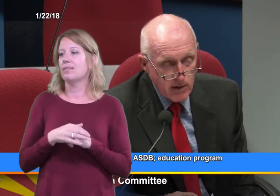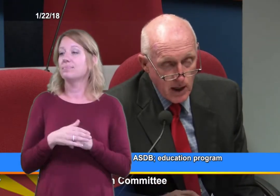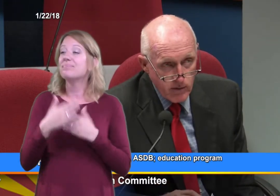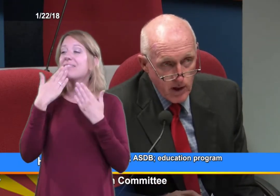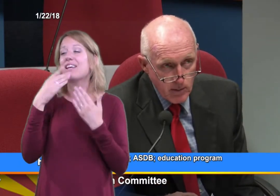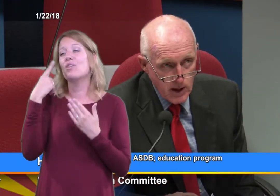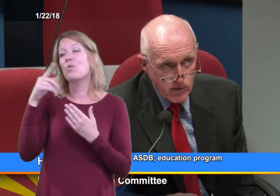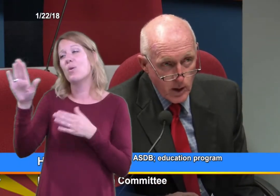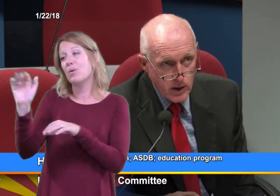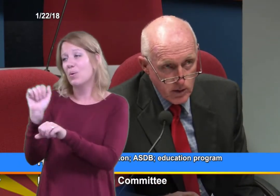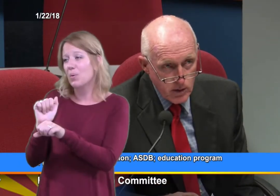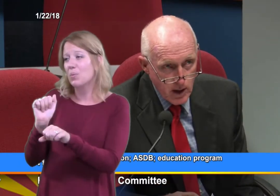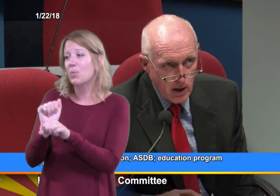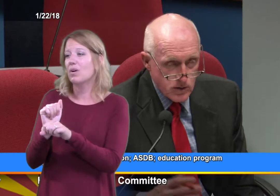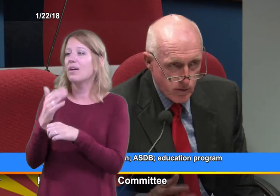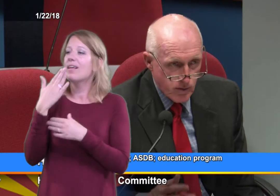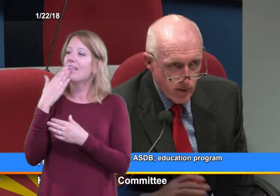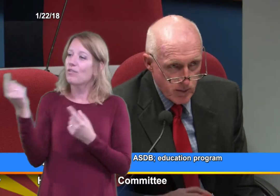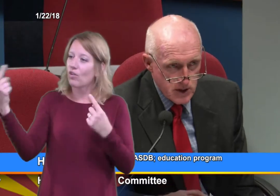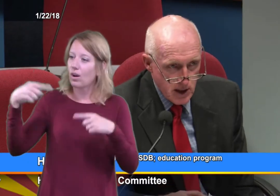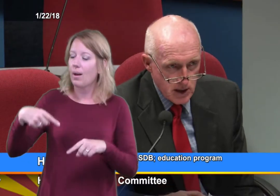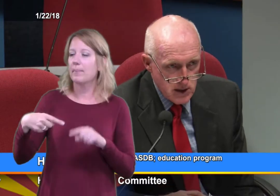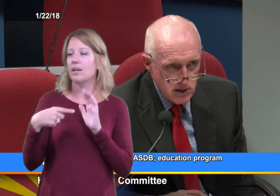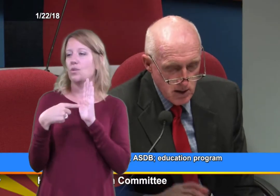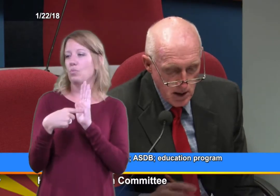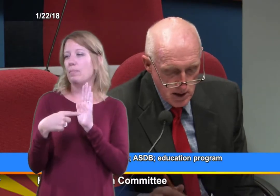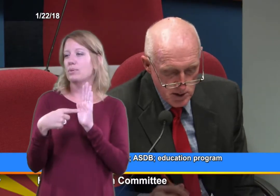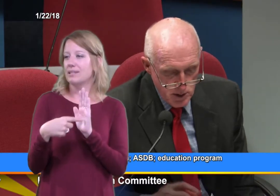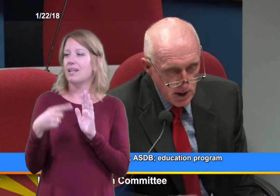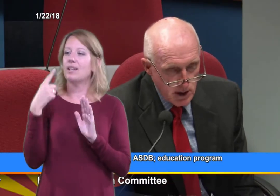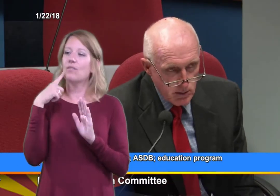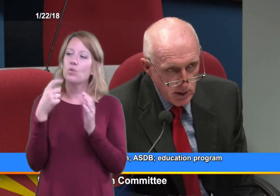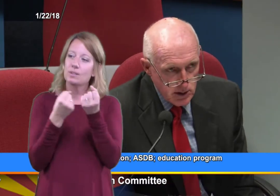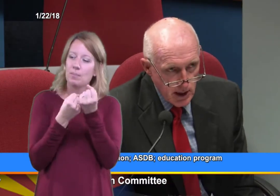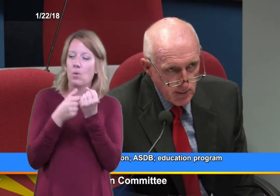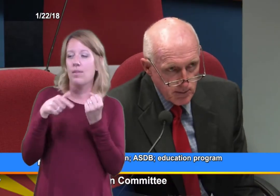Thank you very much for what you do, and also for representing this particular bill today.